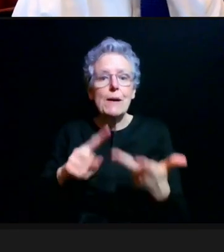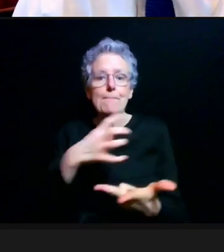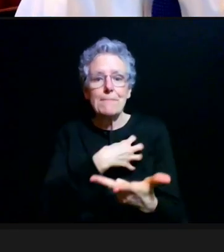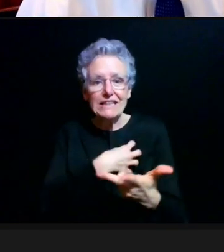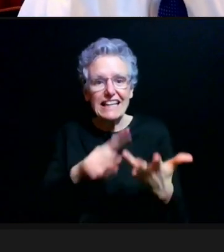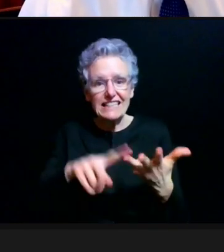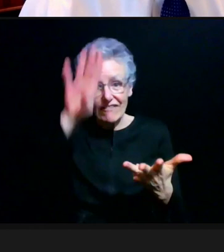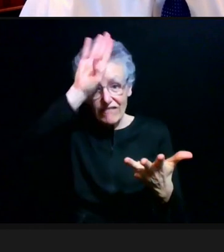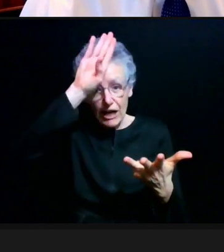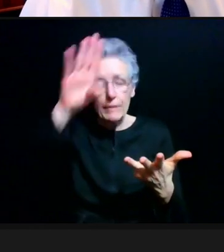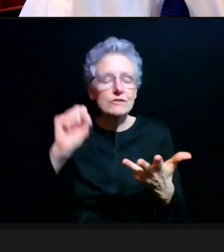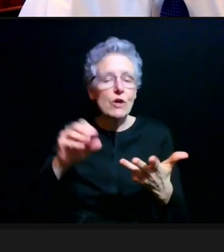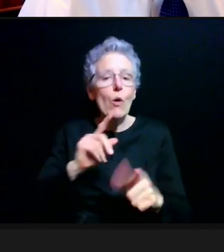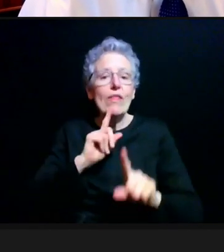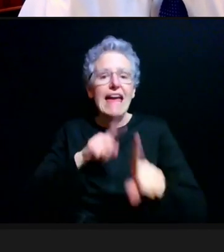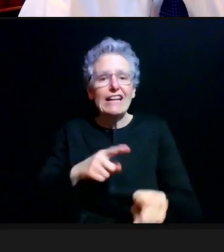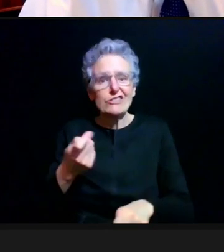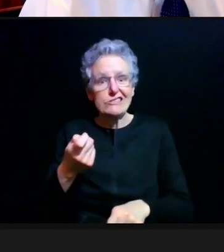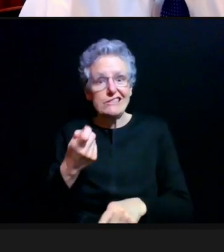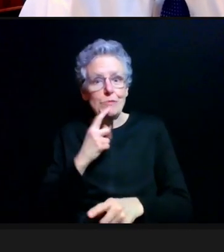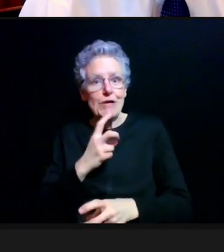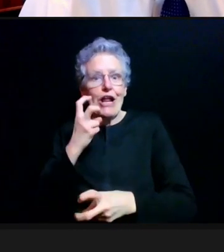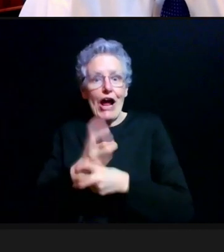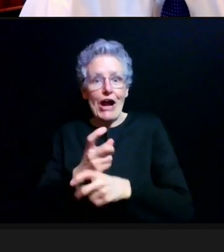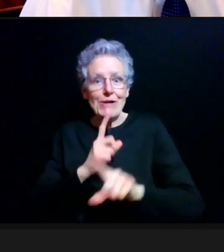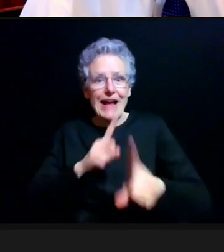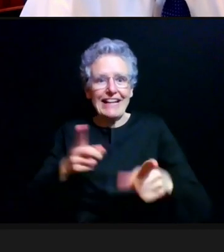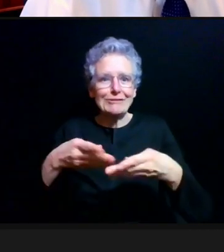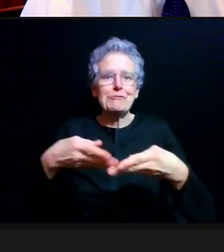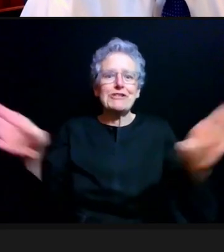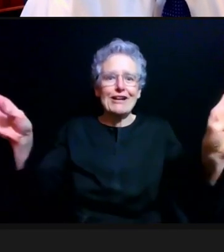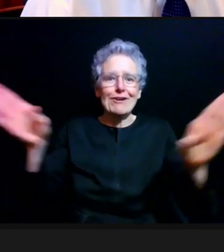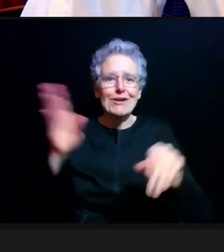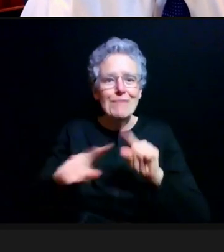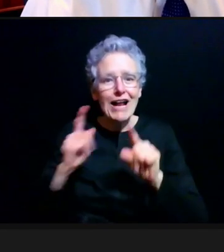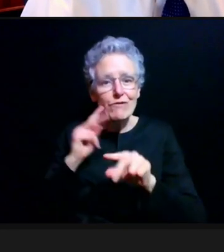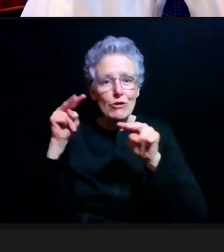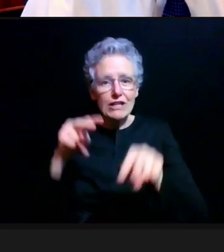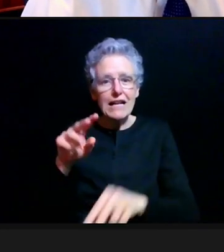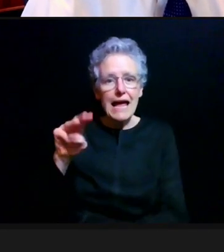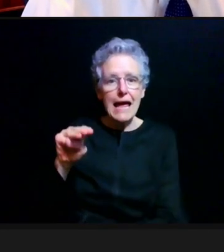So I think the answer is a little difficult to give generally, but if you look at the MDHHS website